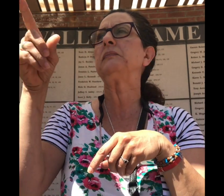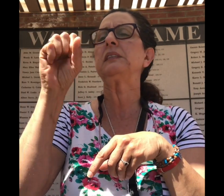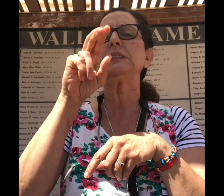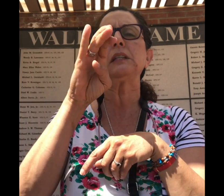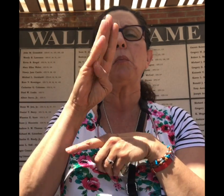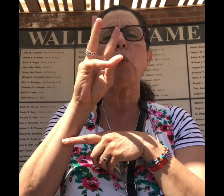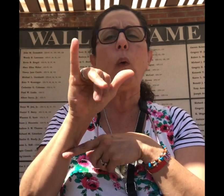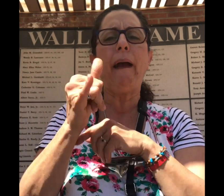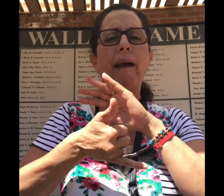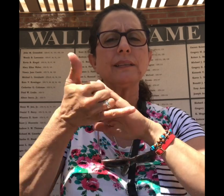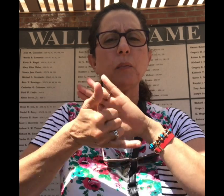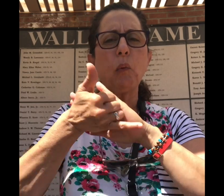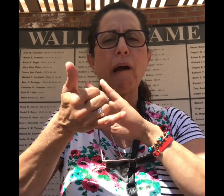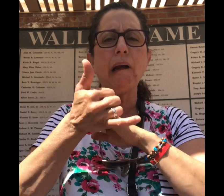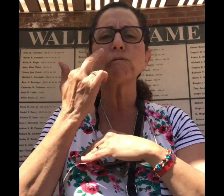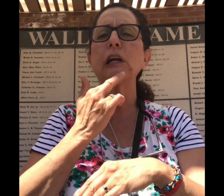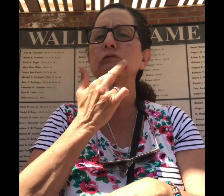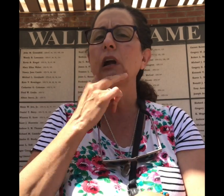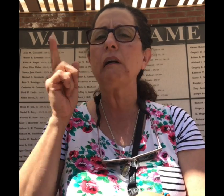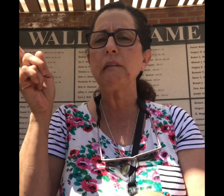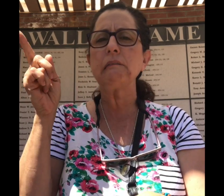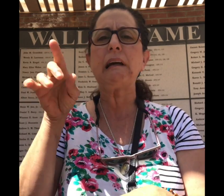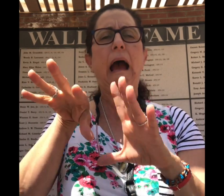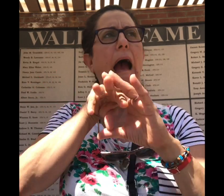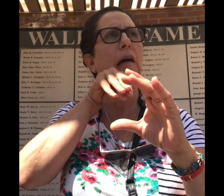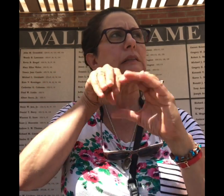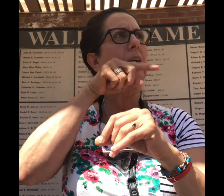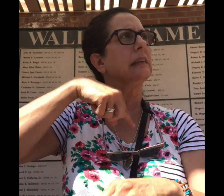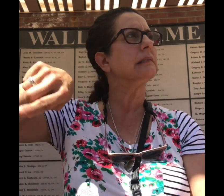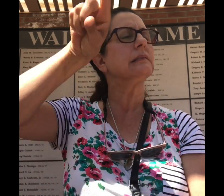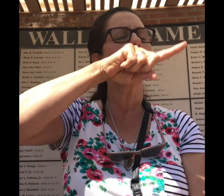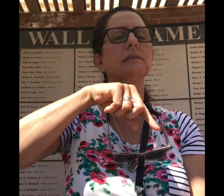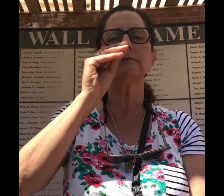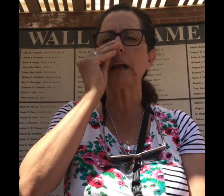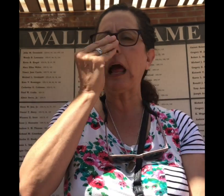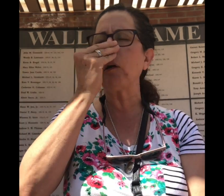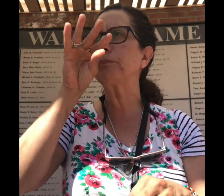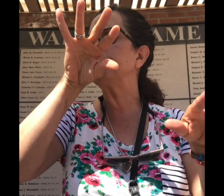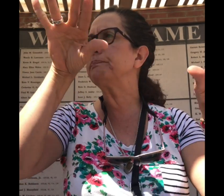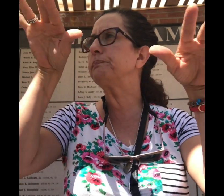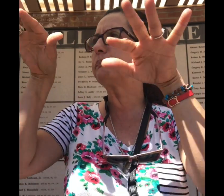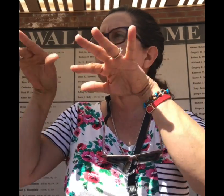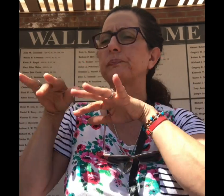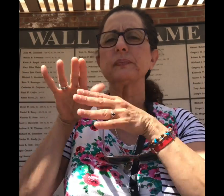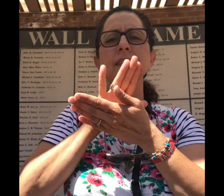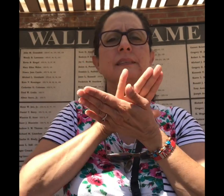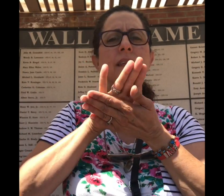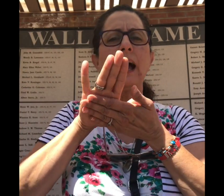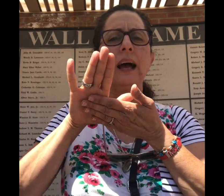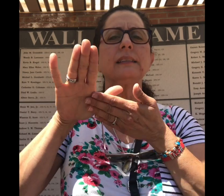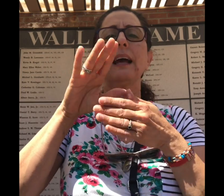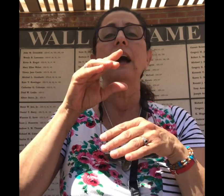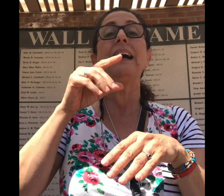There's a store, a Subway restaurant and an outdoor area. There are lots of flowers and it's really nice.